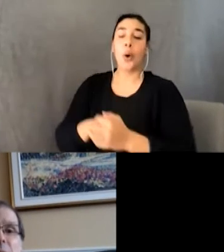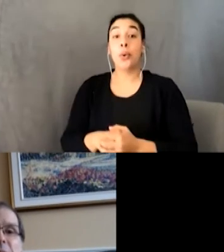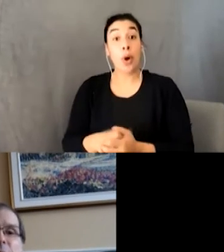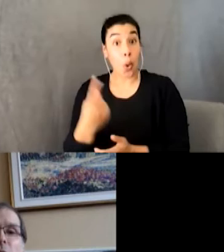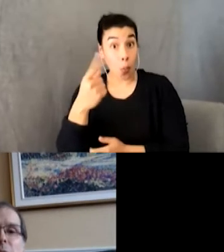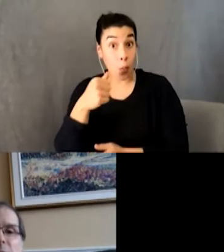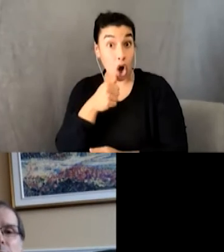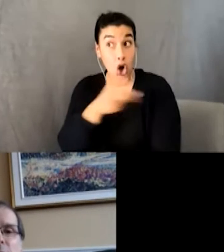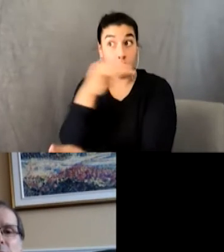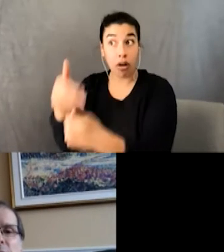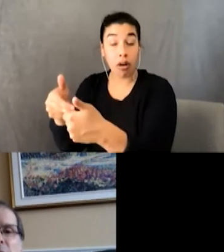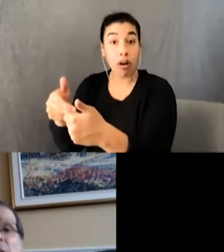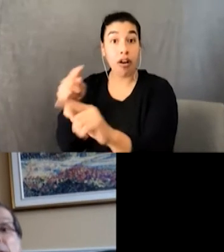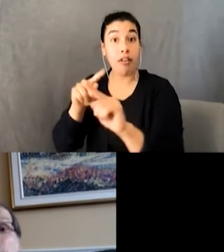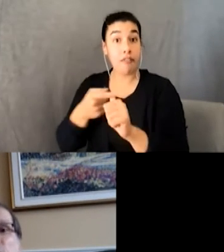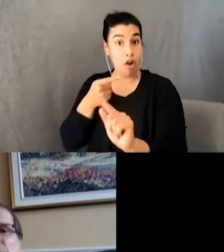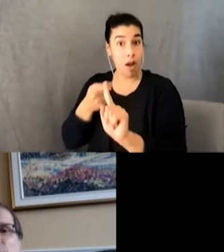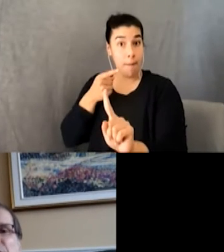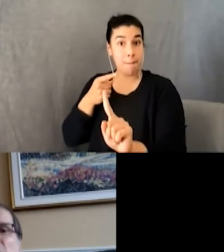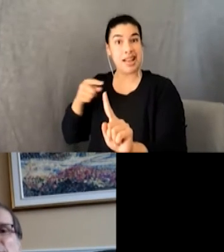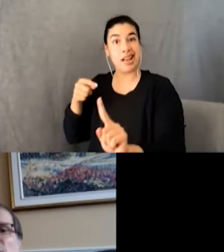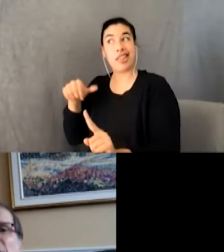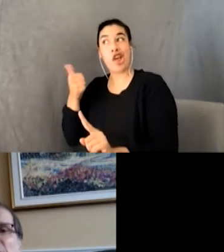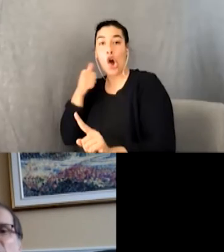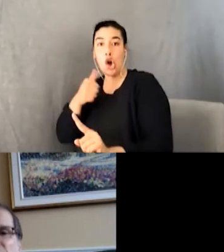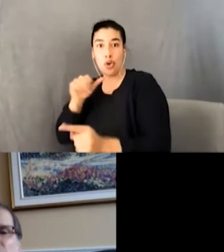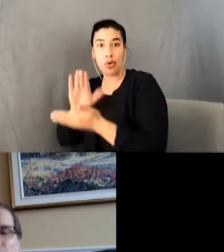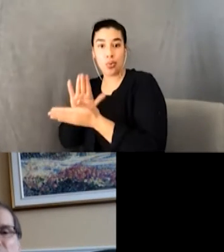at the far end of the field, and the boys and girls often fraternized during breaks.